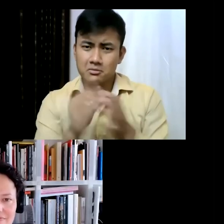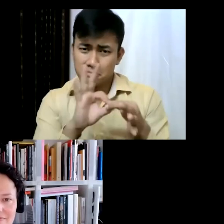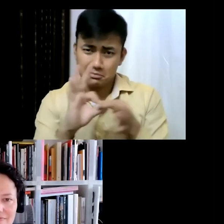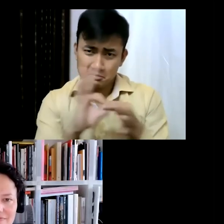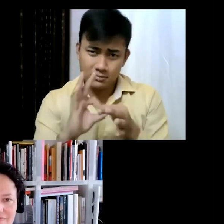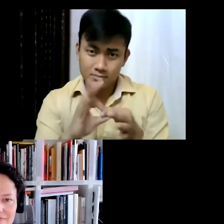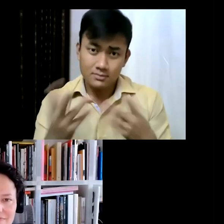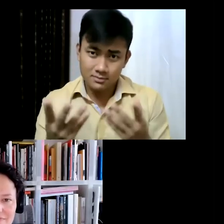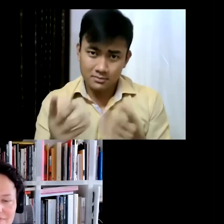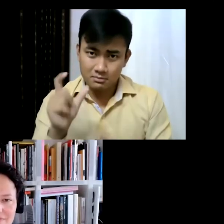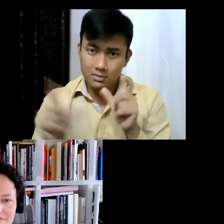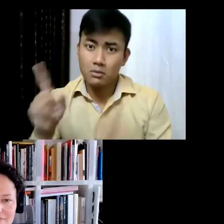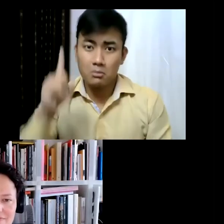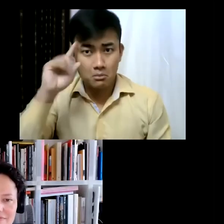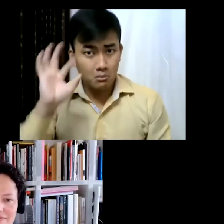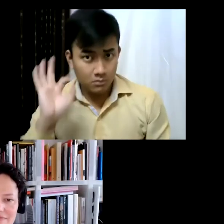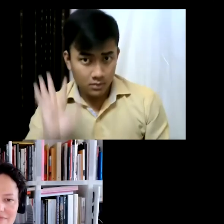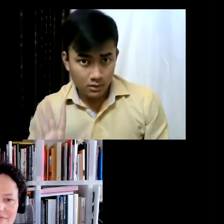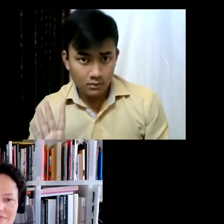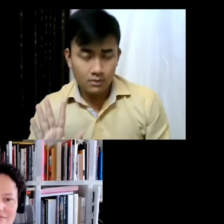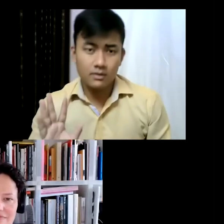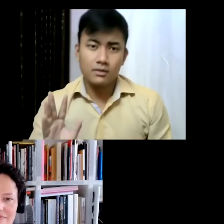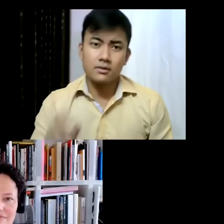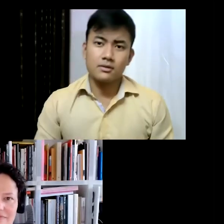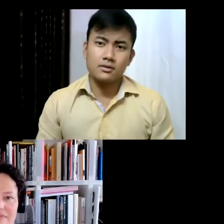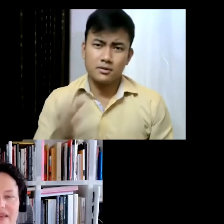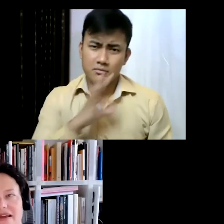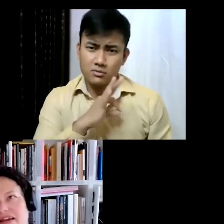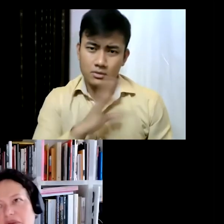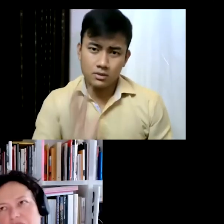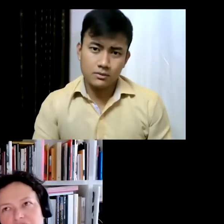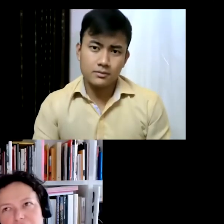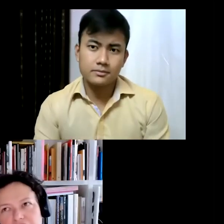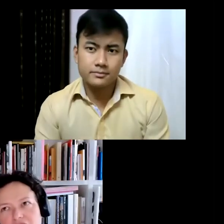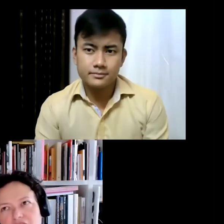and their art becomes less or more commercially valuable? That's the question... You think of,